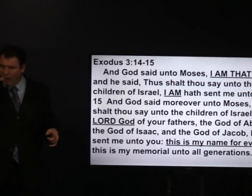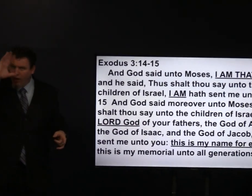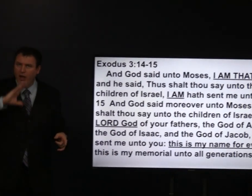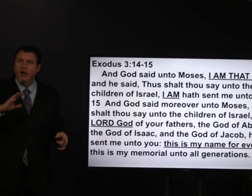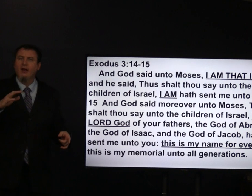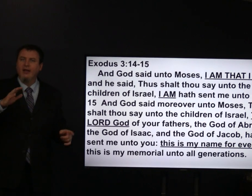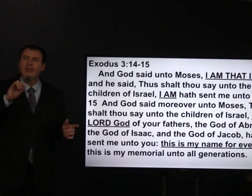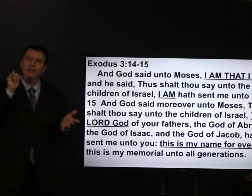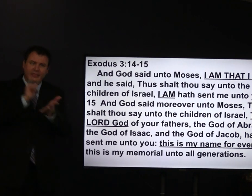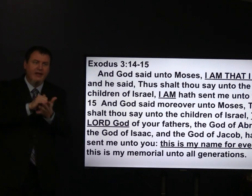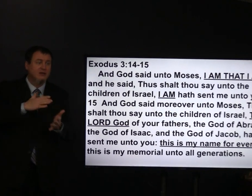the Lord God